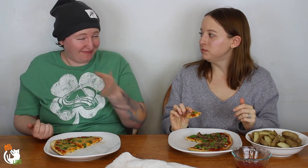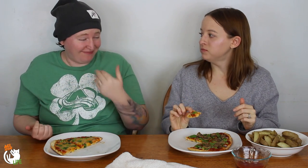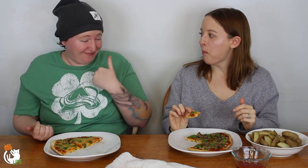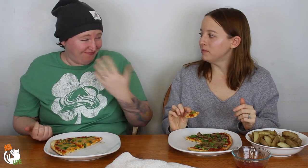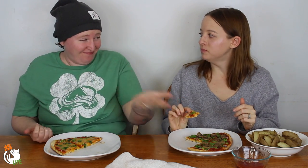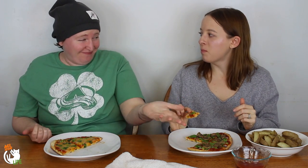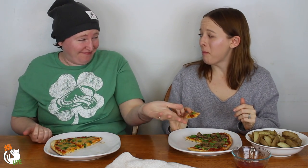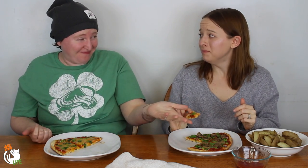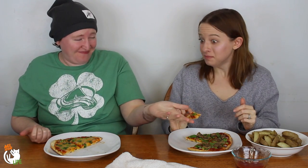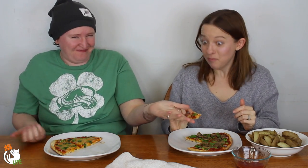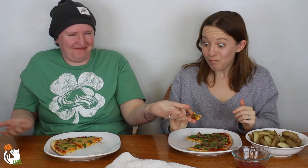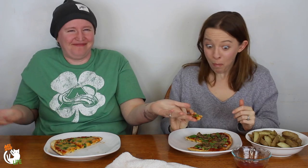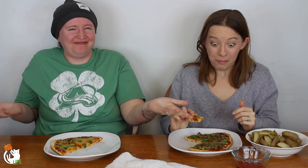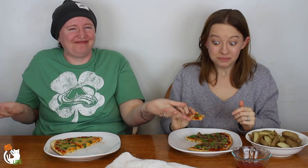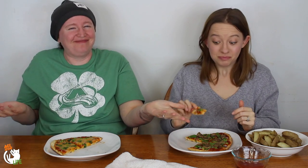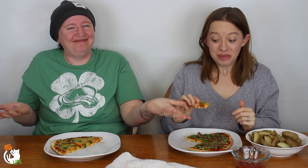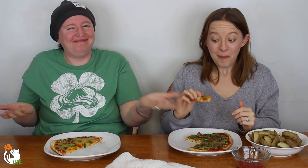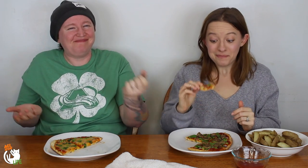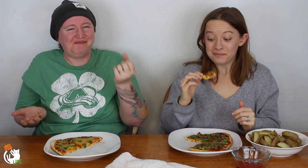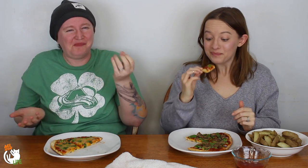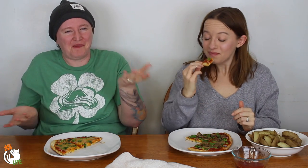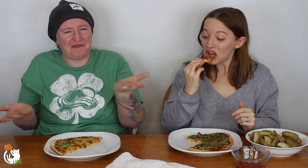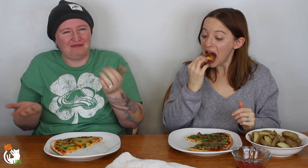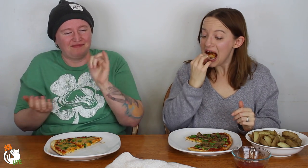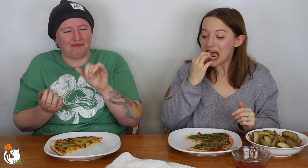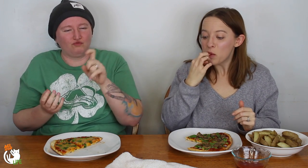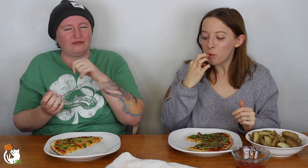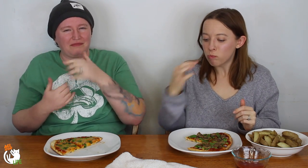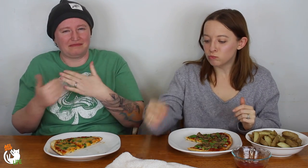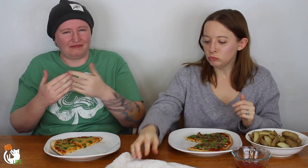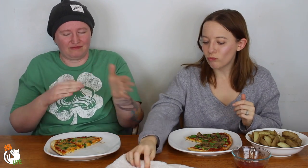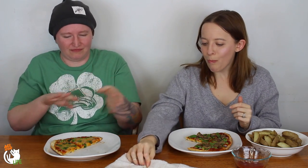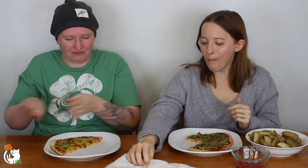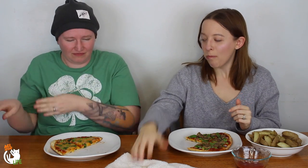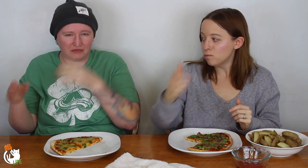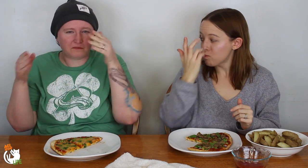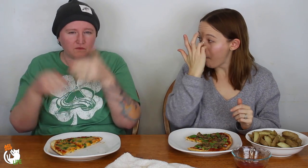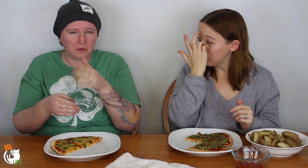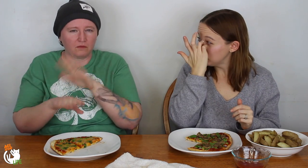That's the same as being straight. It's the same thing! So, that shouldn't matter.